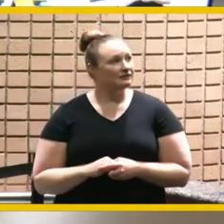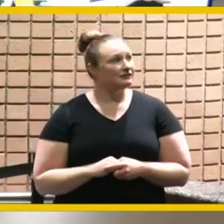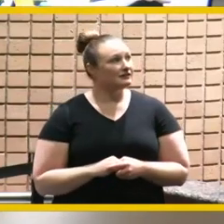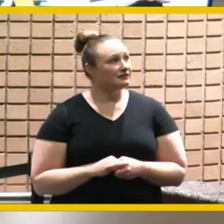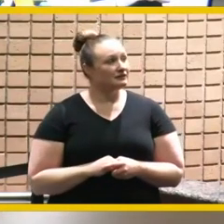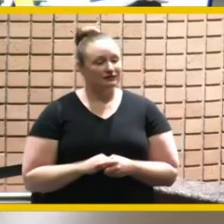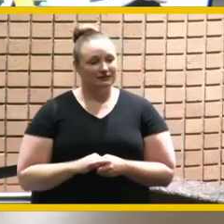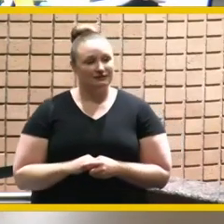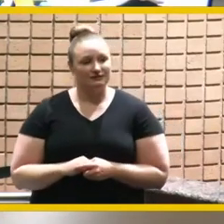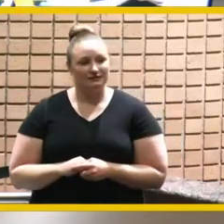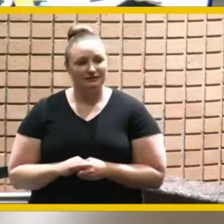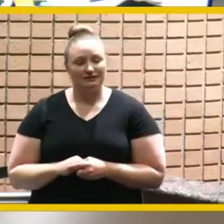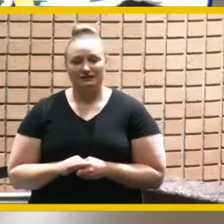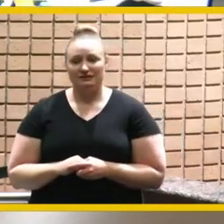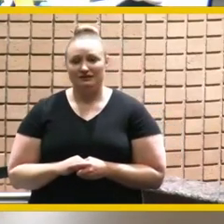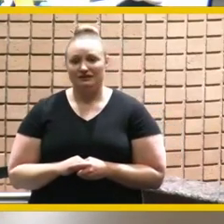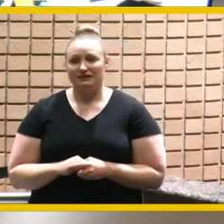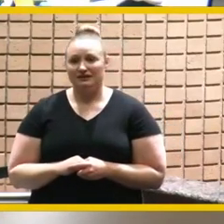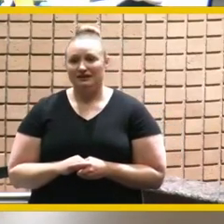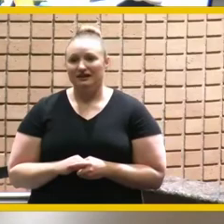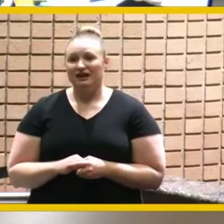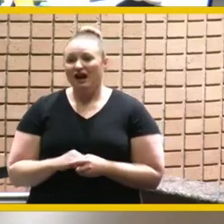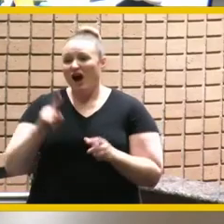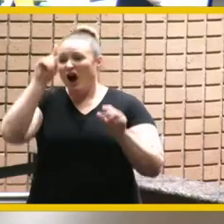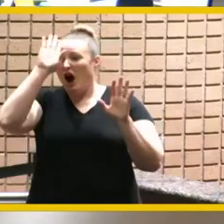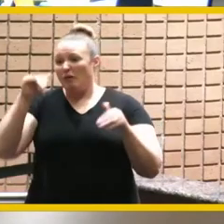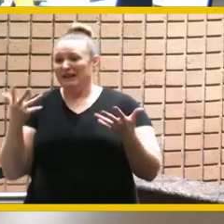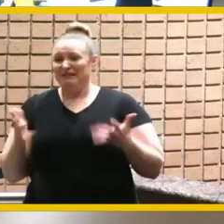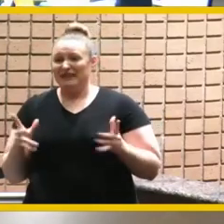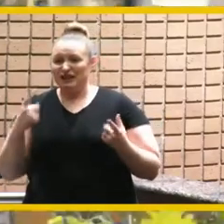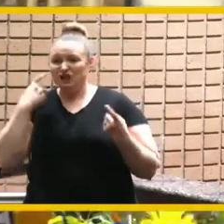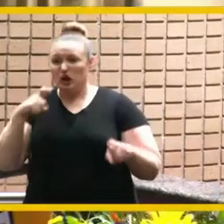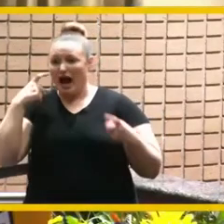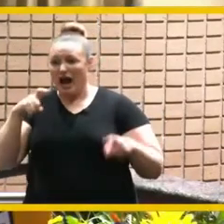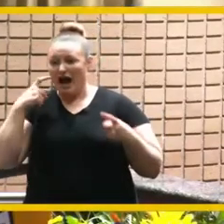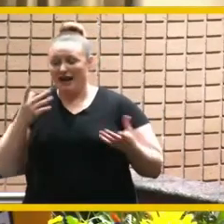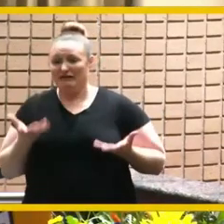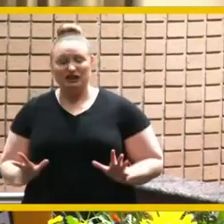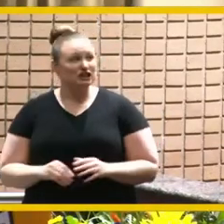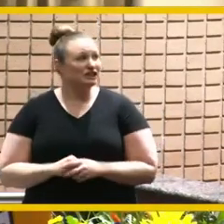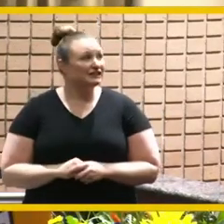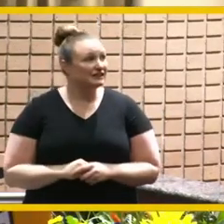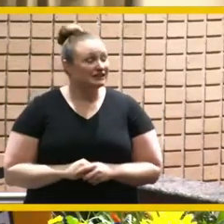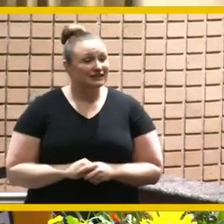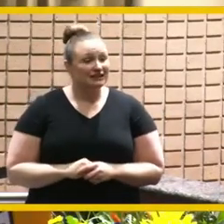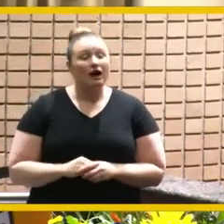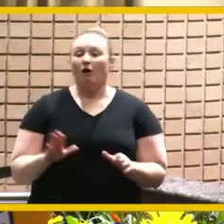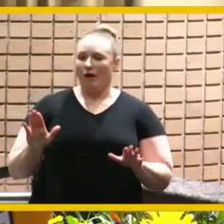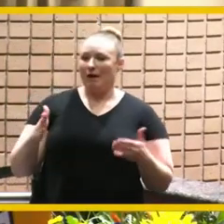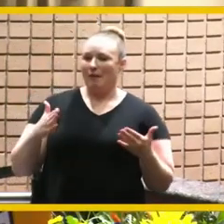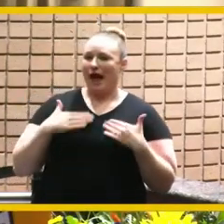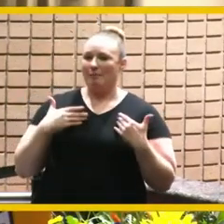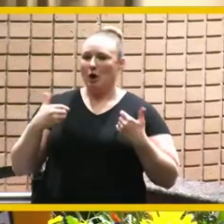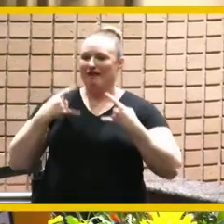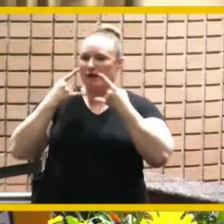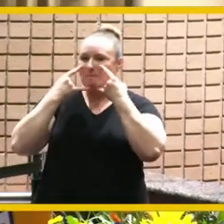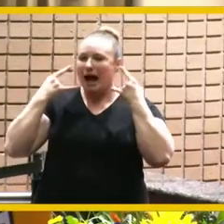oh man hopefully i'm cried out by now um and i'm glad i have a mask on so you can't see my quivering lips